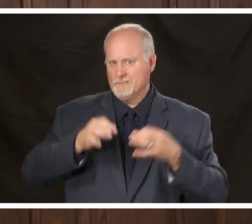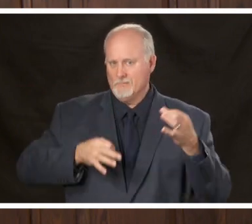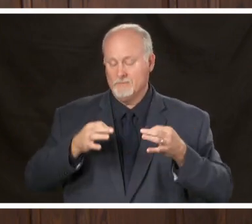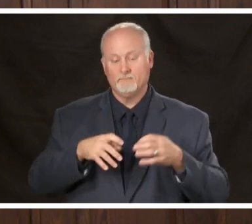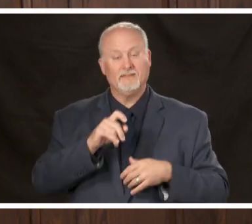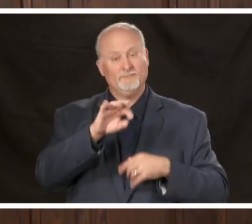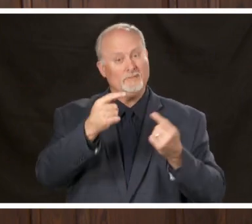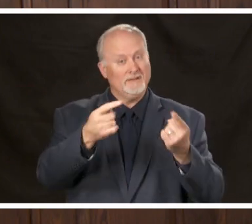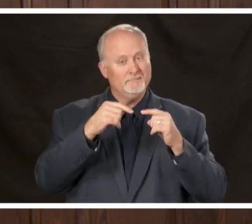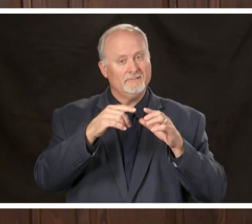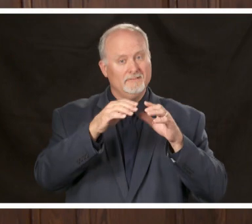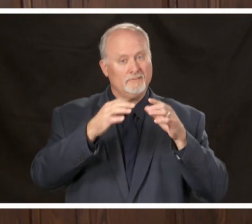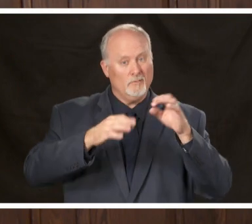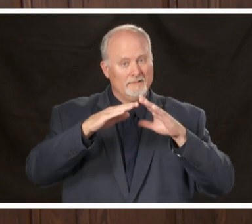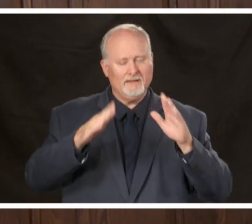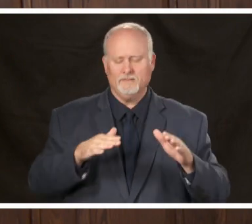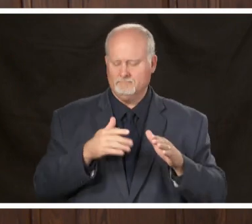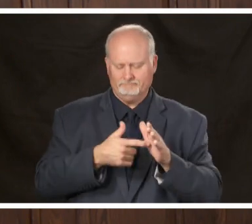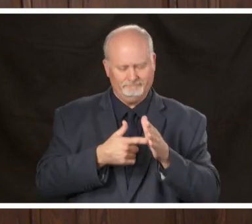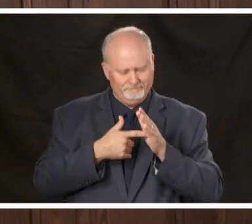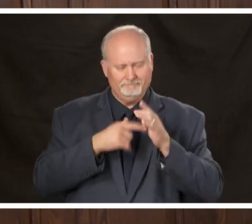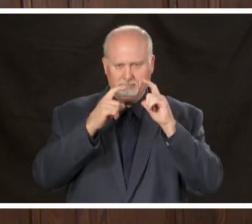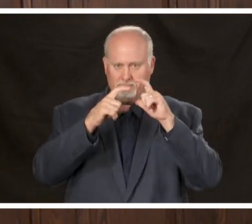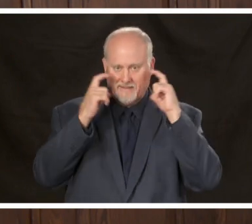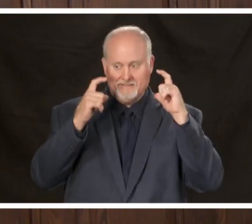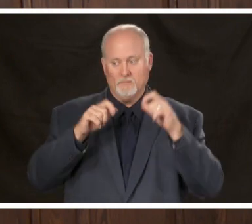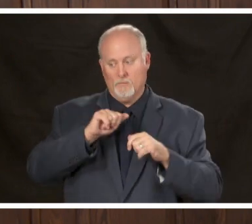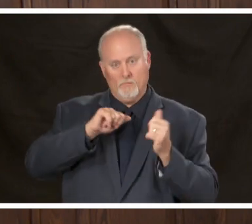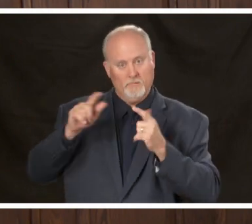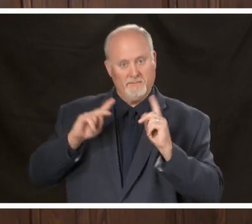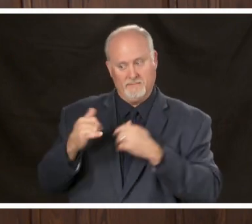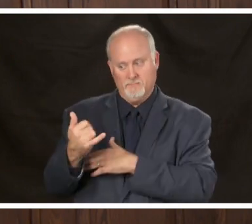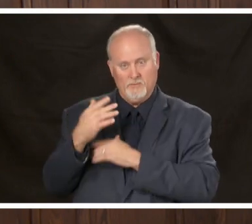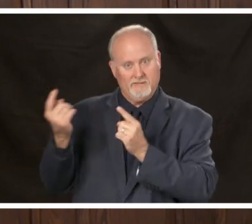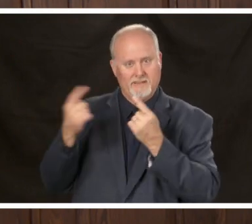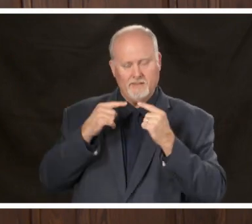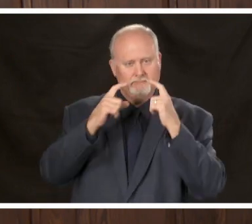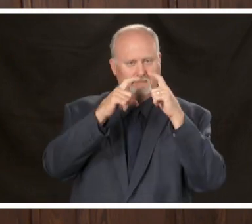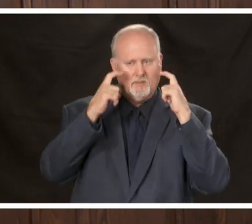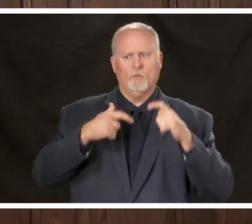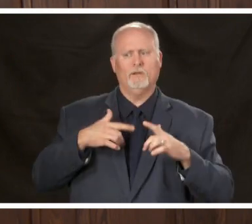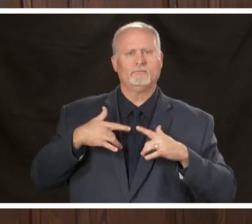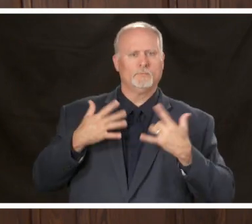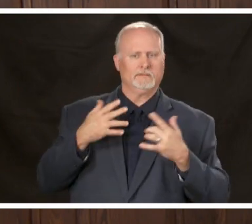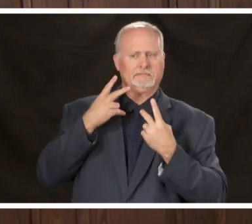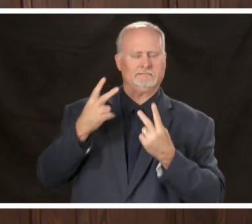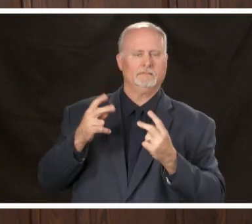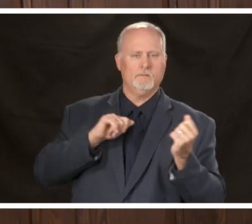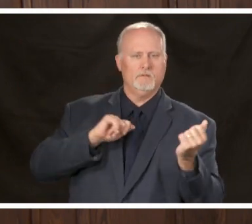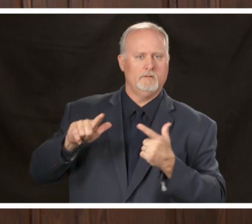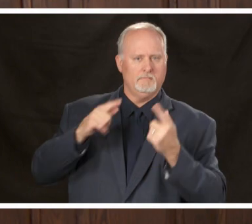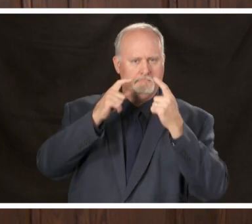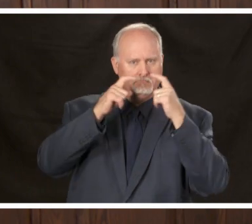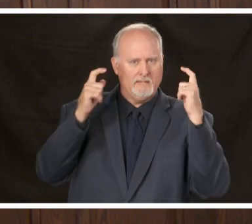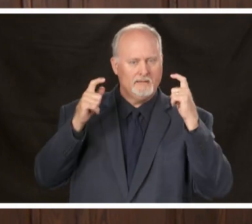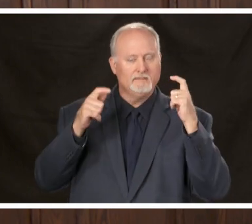and wear a mask everyone that showed up today were wearing masks and I was very excited about and people were practicing social